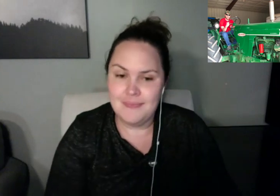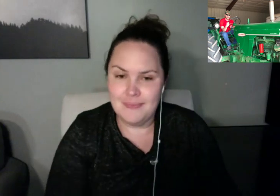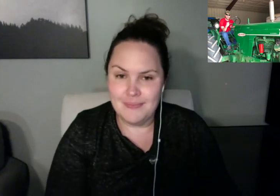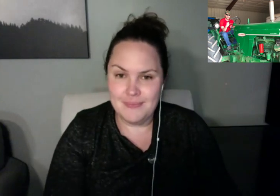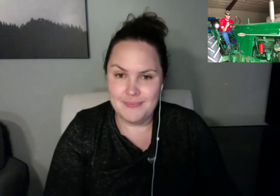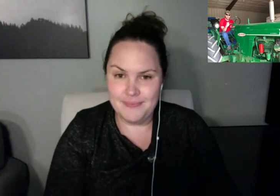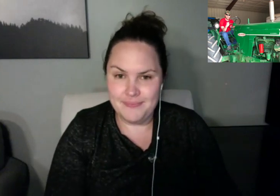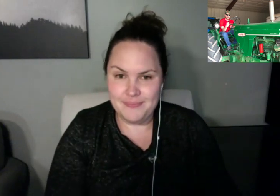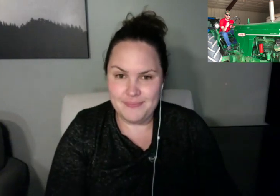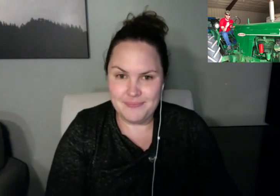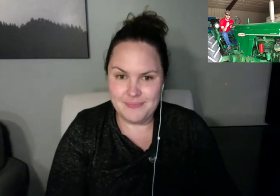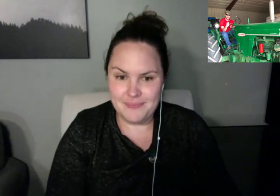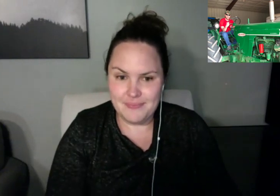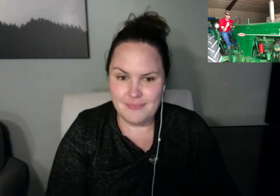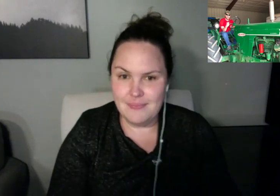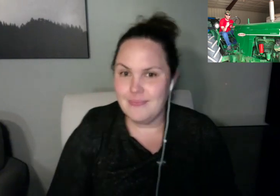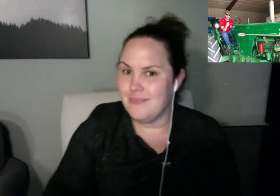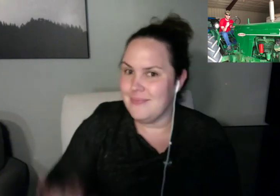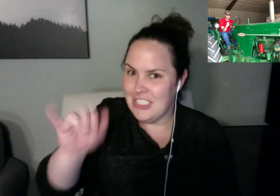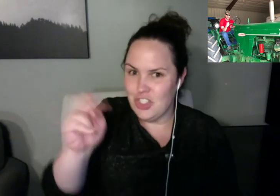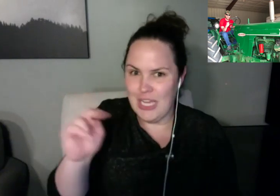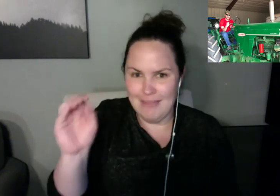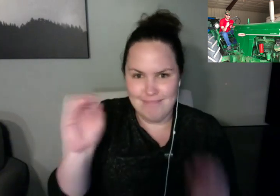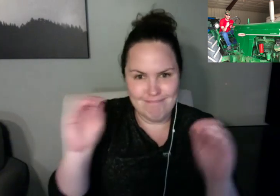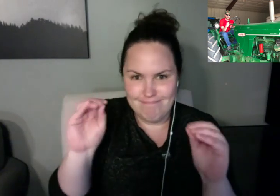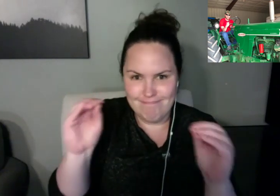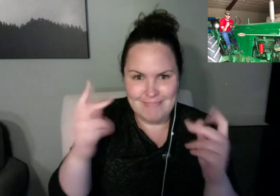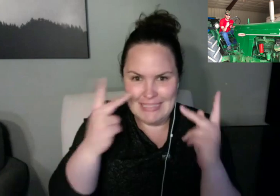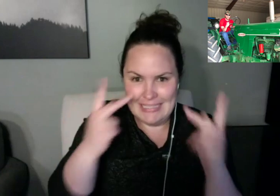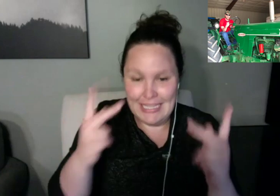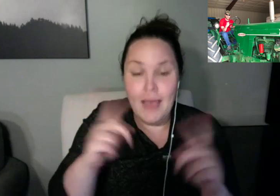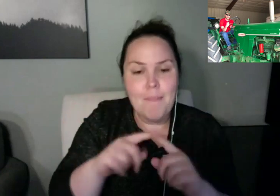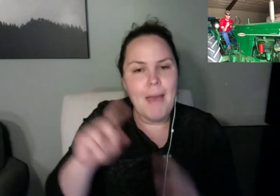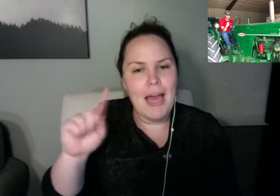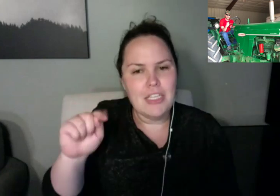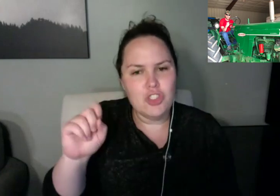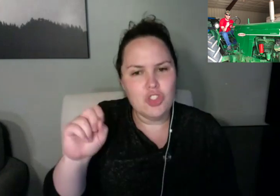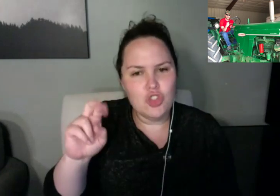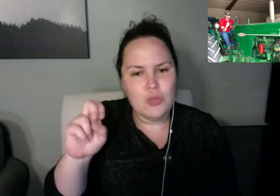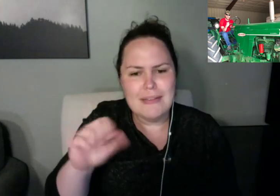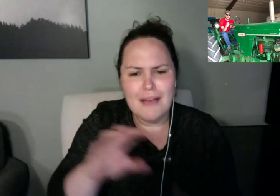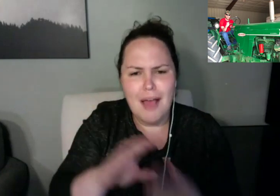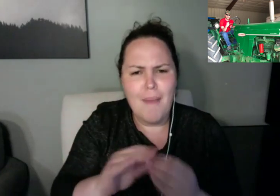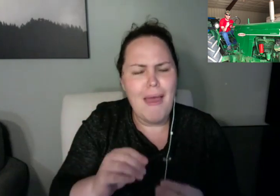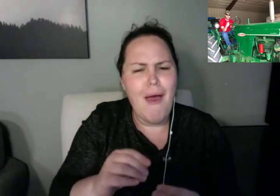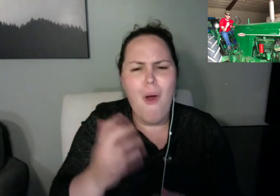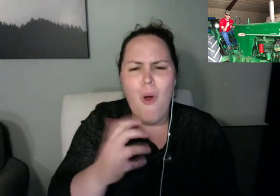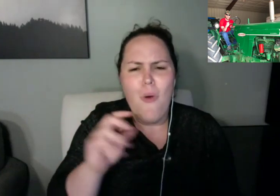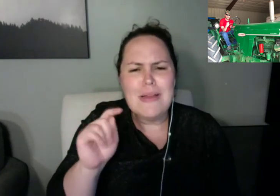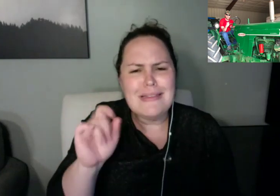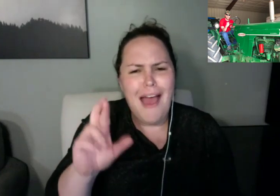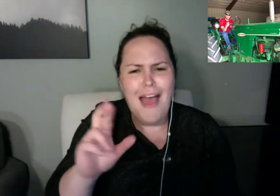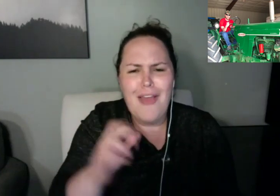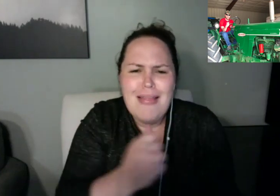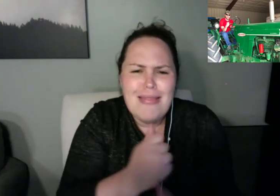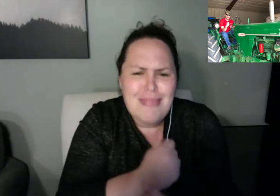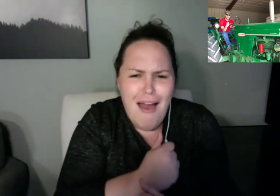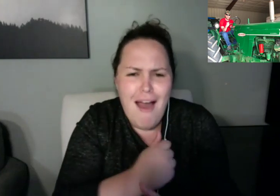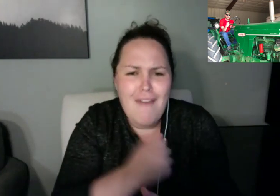Eme: I don't know. I'm not sure if I have a favorite. A lot of times I go through art block, drawer's block, I don't know.